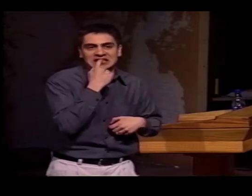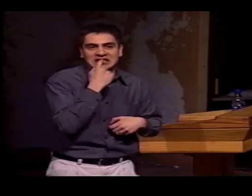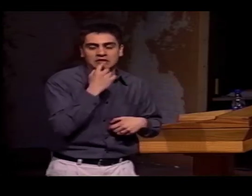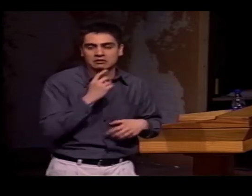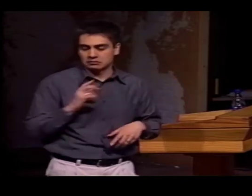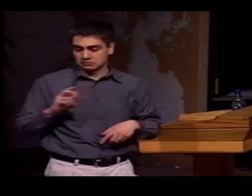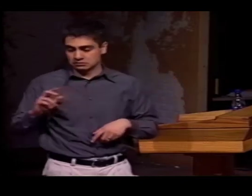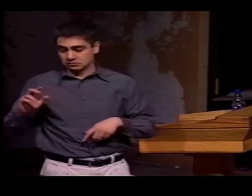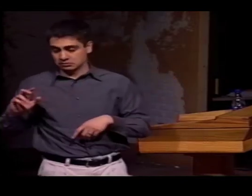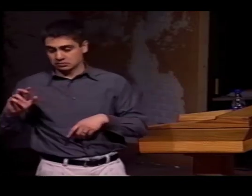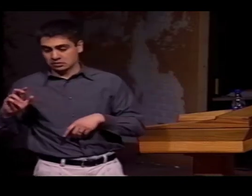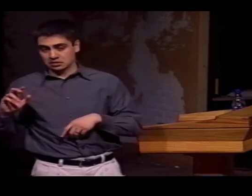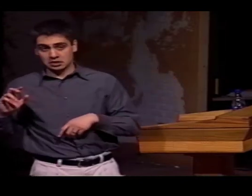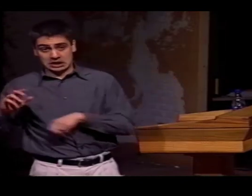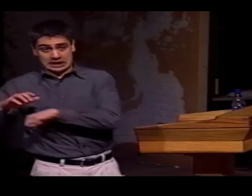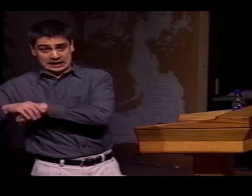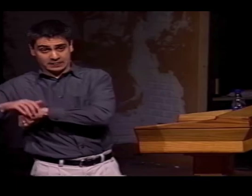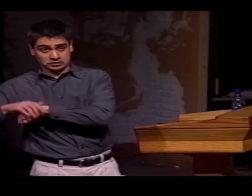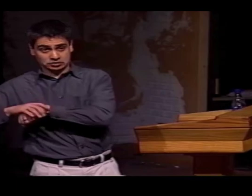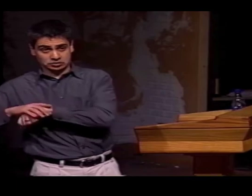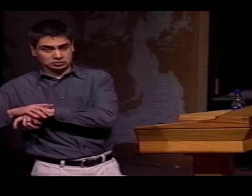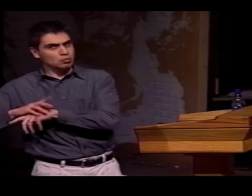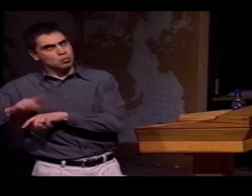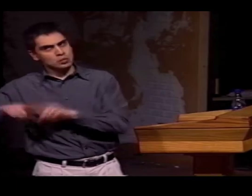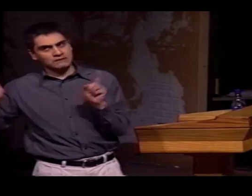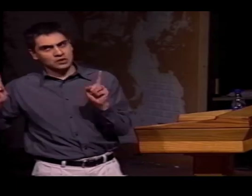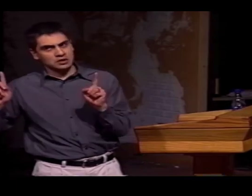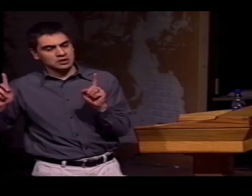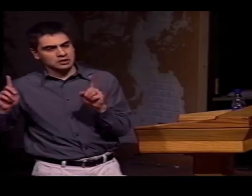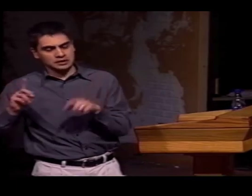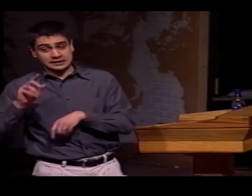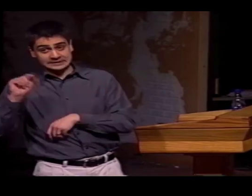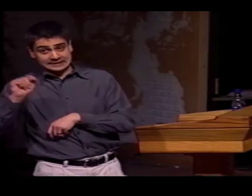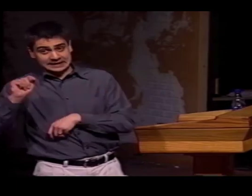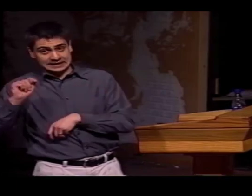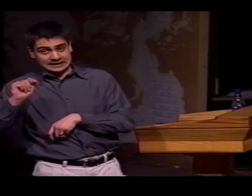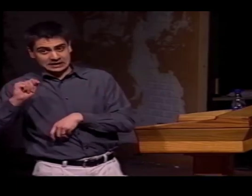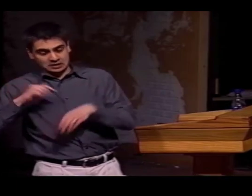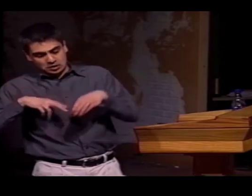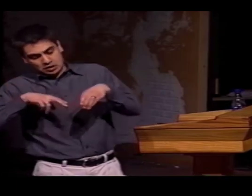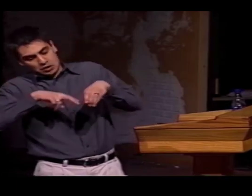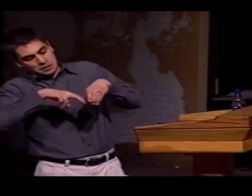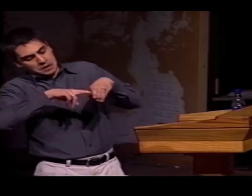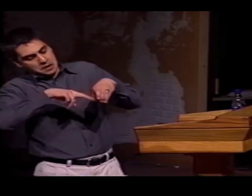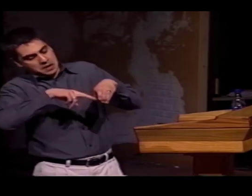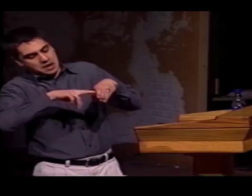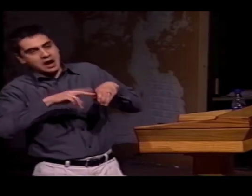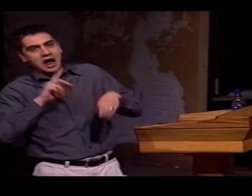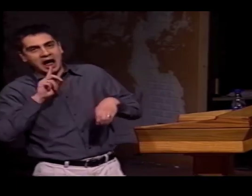IN SLAVIC LANGUAGES, THE BACK OF THE TONGUE RESTS ON THE TEETH, AND IN ENGLISH,